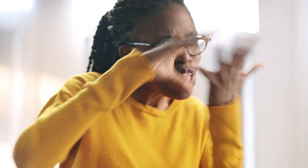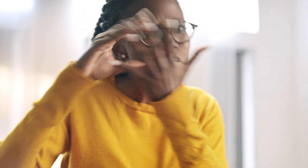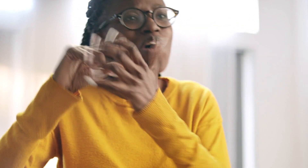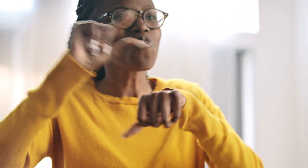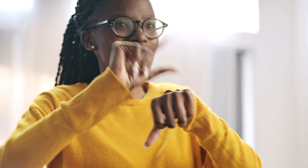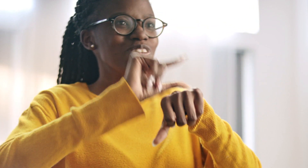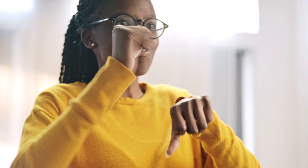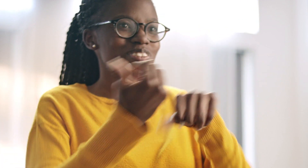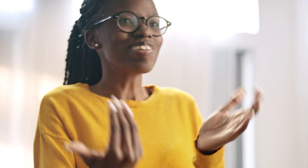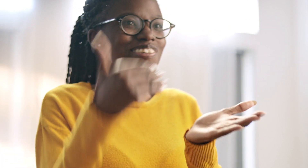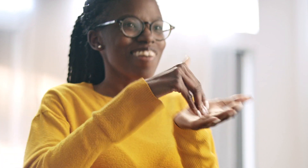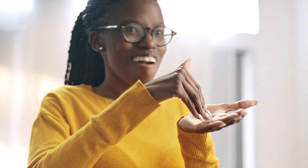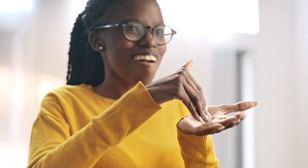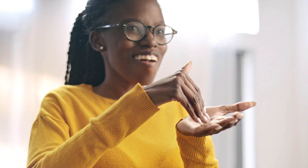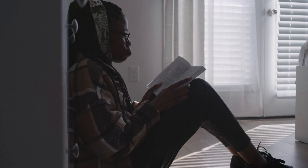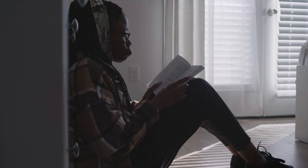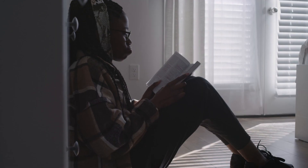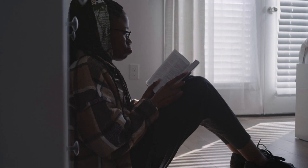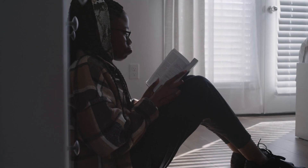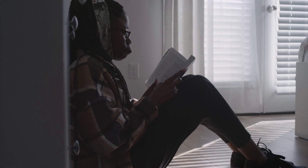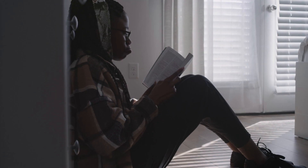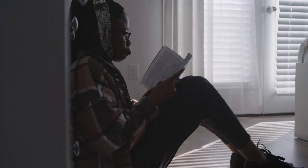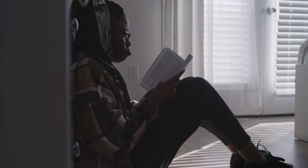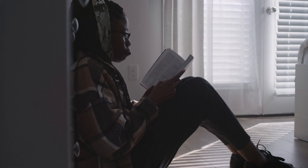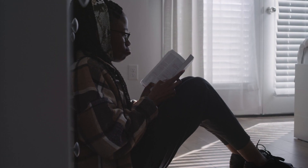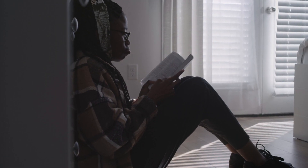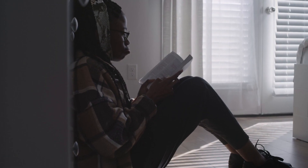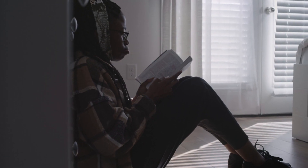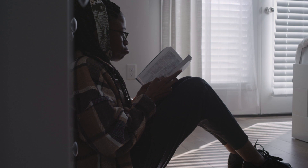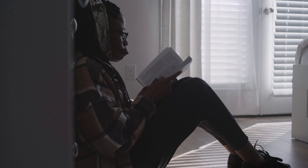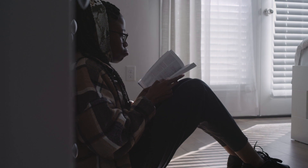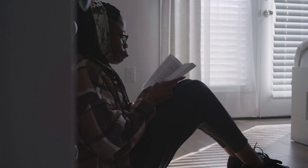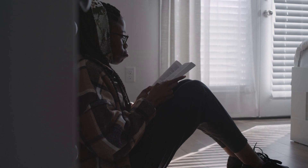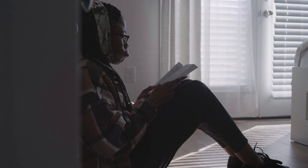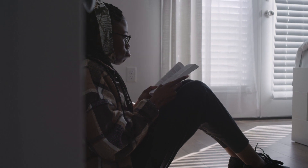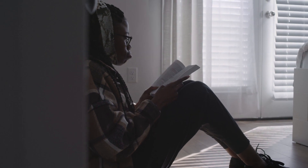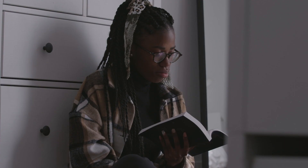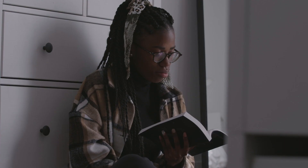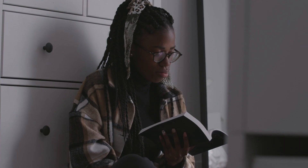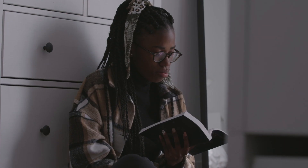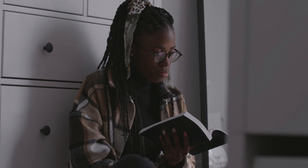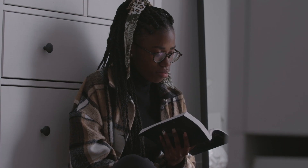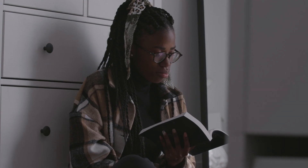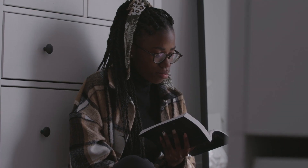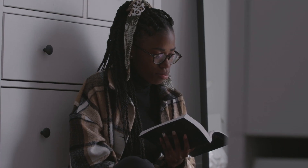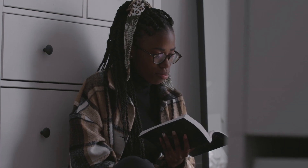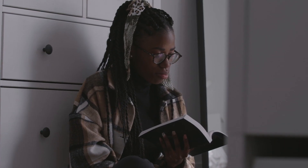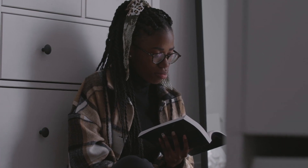I started to learn about the Restoration of the gospel. I read the Book of Mormon and the part about praying with real intent.